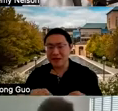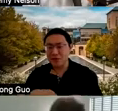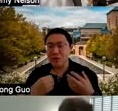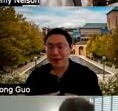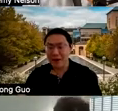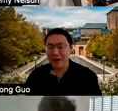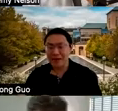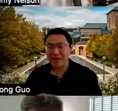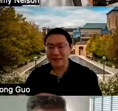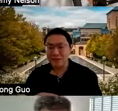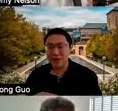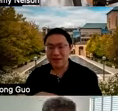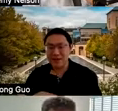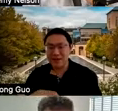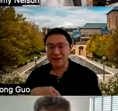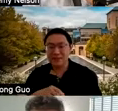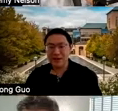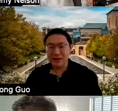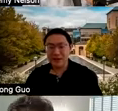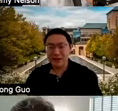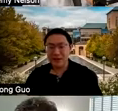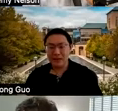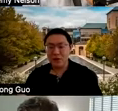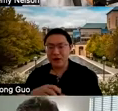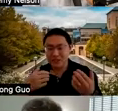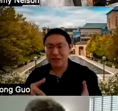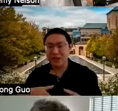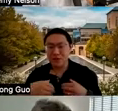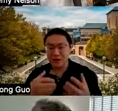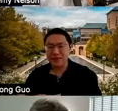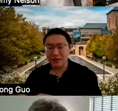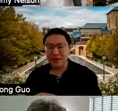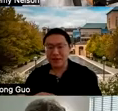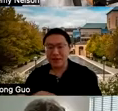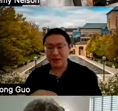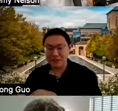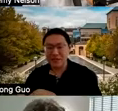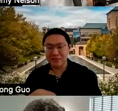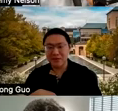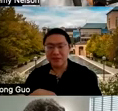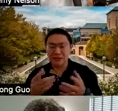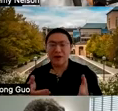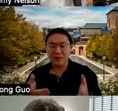to a wider audience as well as making them uh more scalable and uh accessible so currently